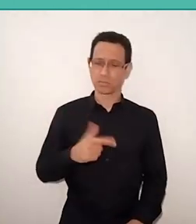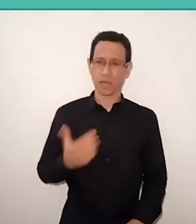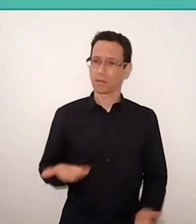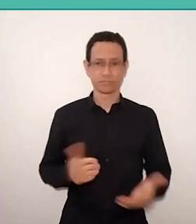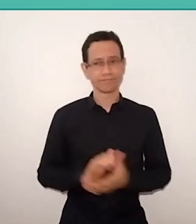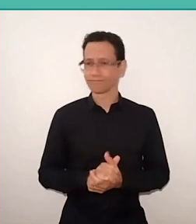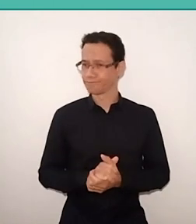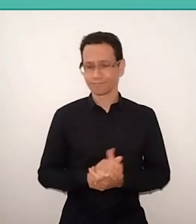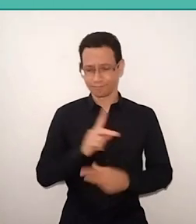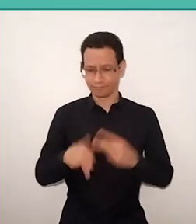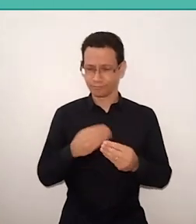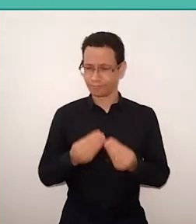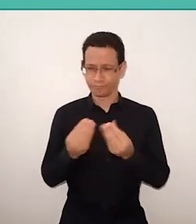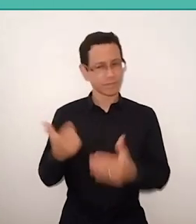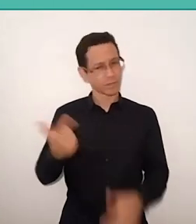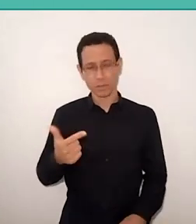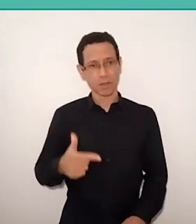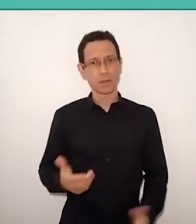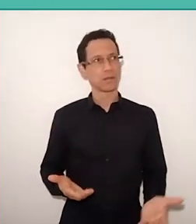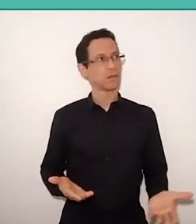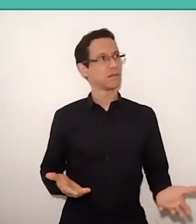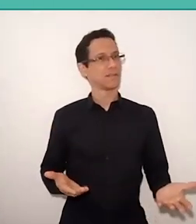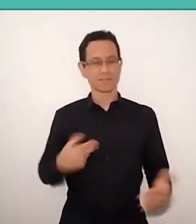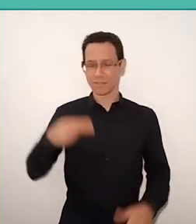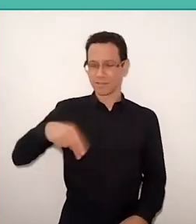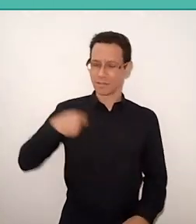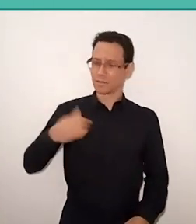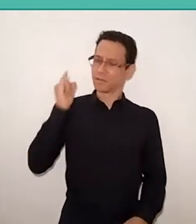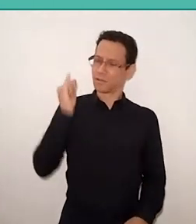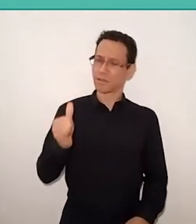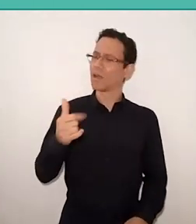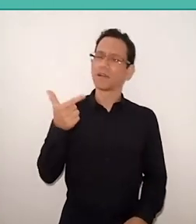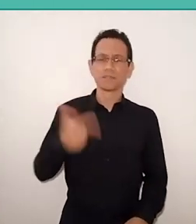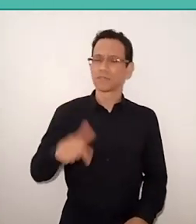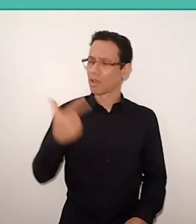And then I informed my grandson which, unfortunately, did not have Mr. Incredible on promotion.